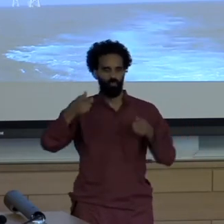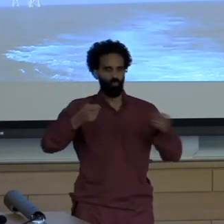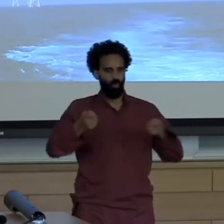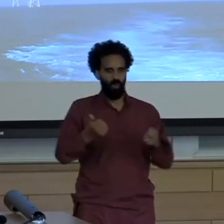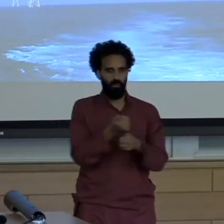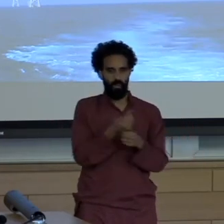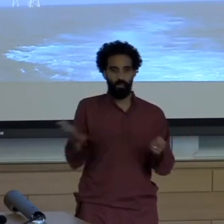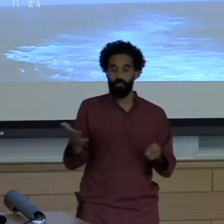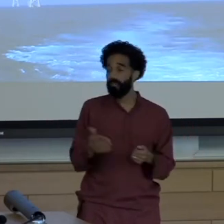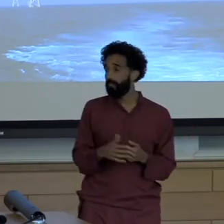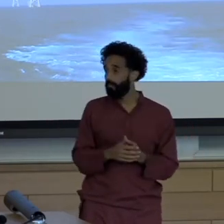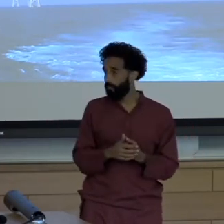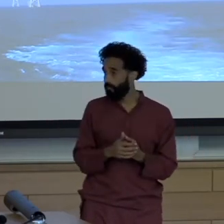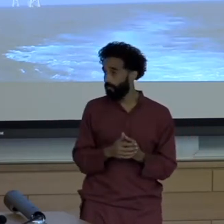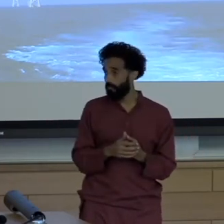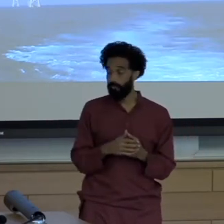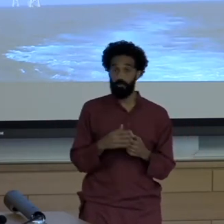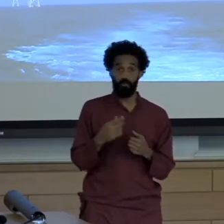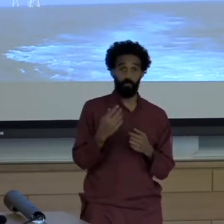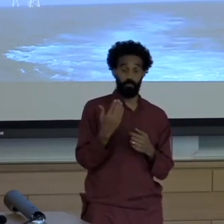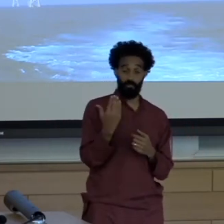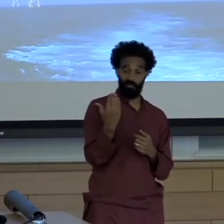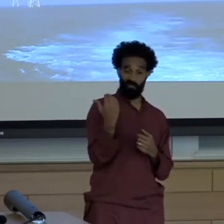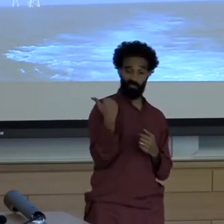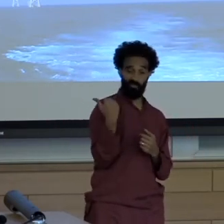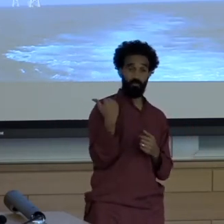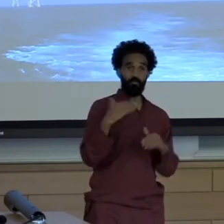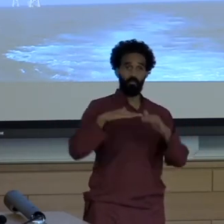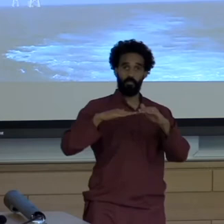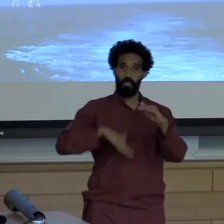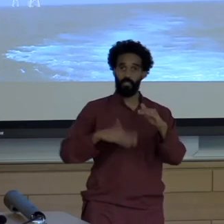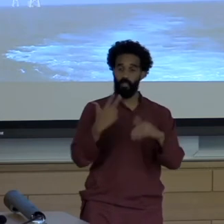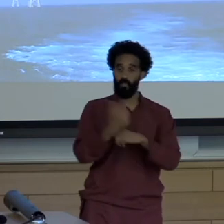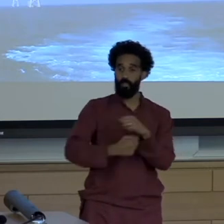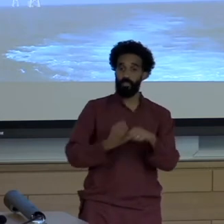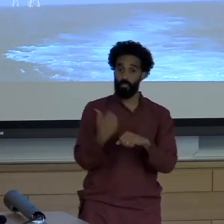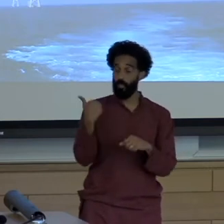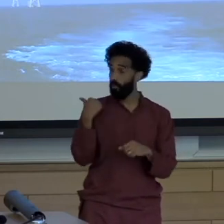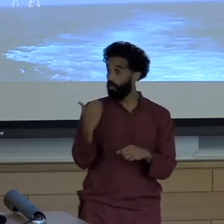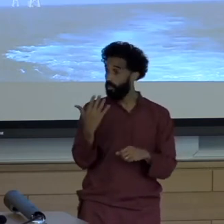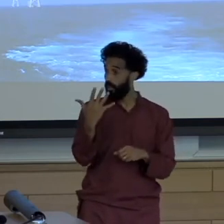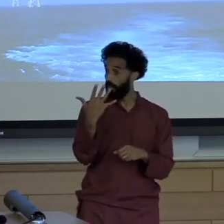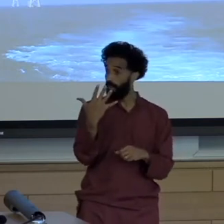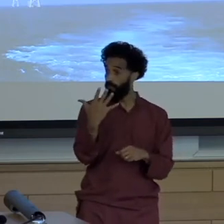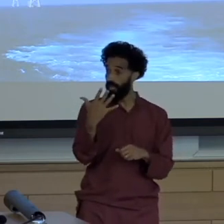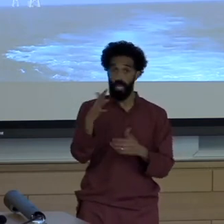Less than three years ago The five wind turbines you see here went into operation